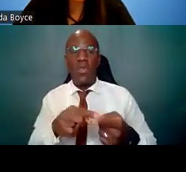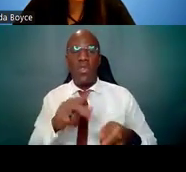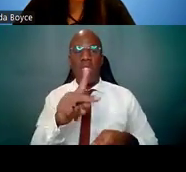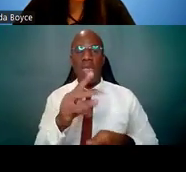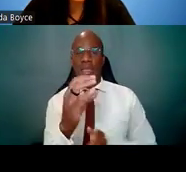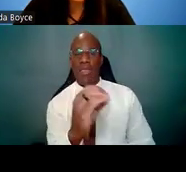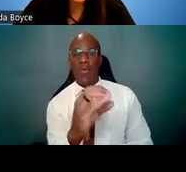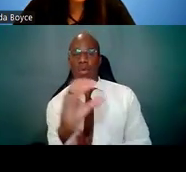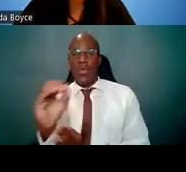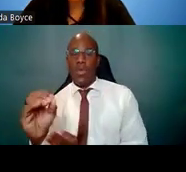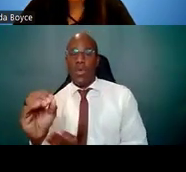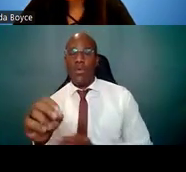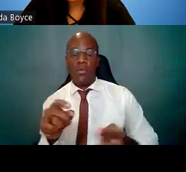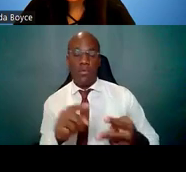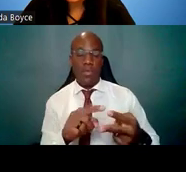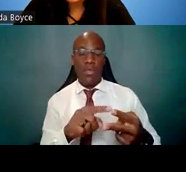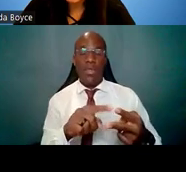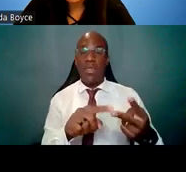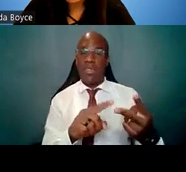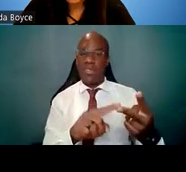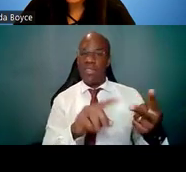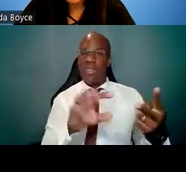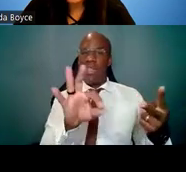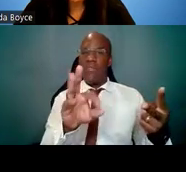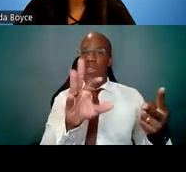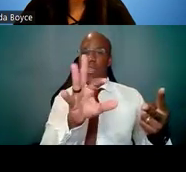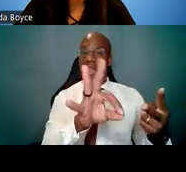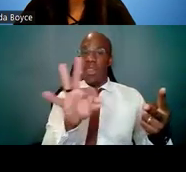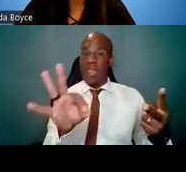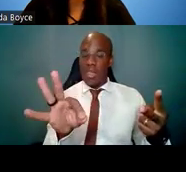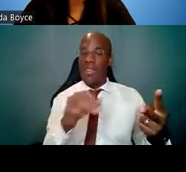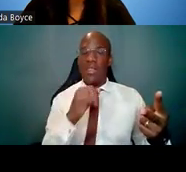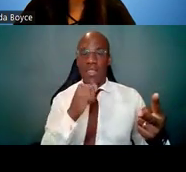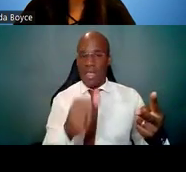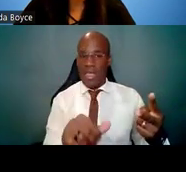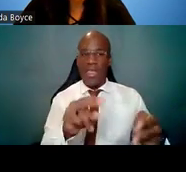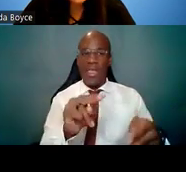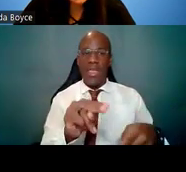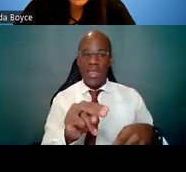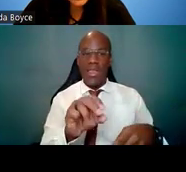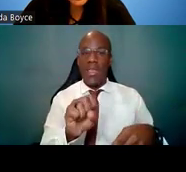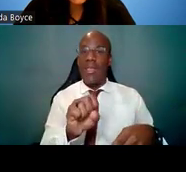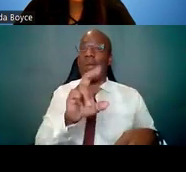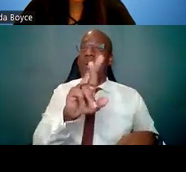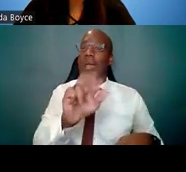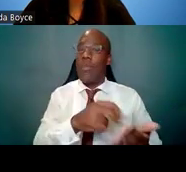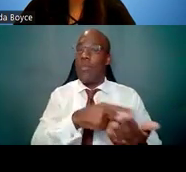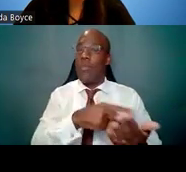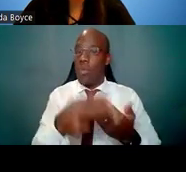The F99 is not an NRSA program, so the details concerning the length of the award and eligibility